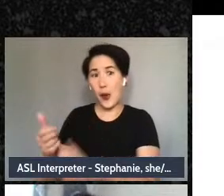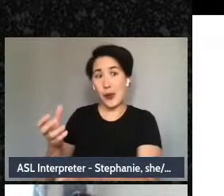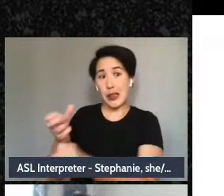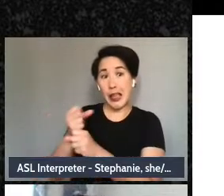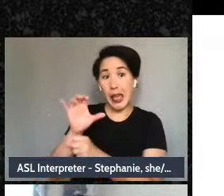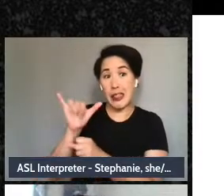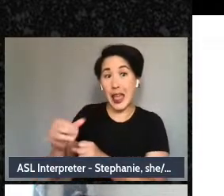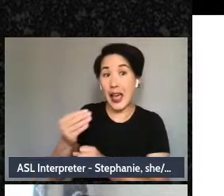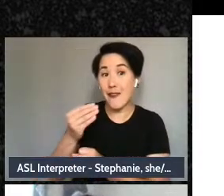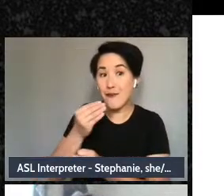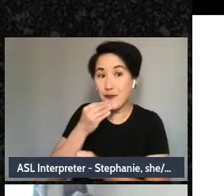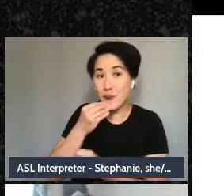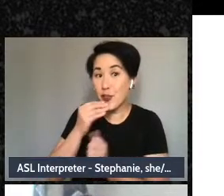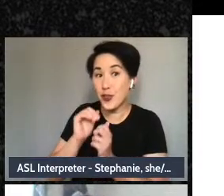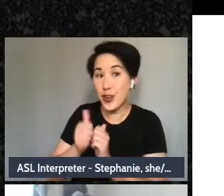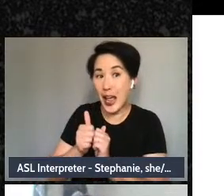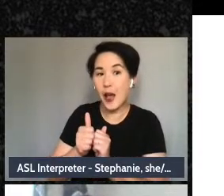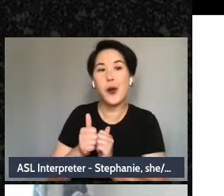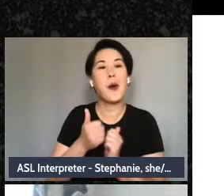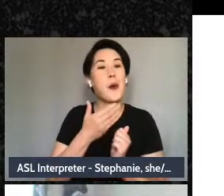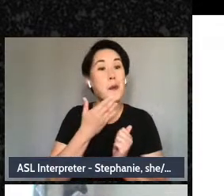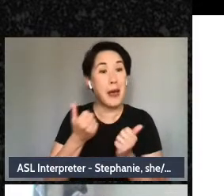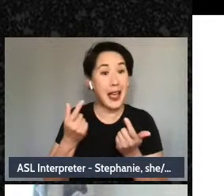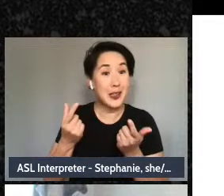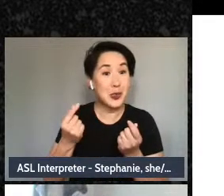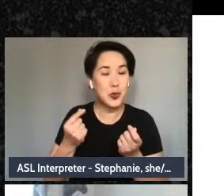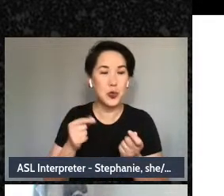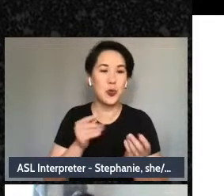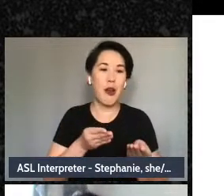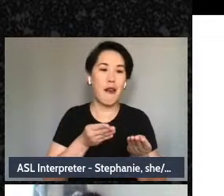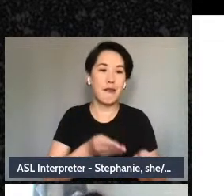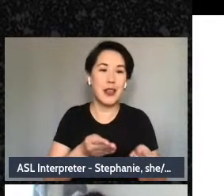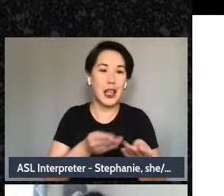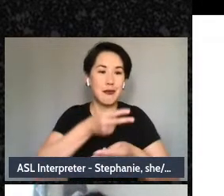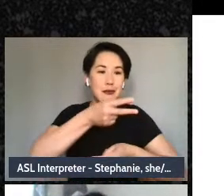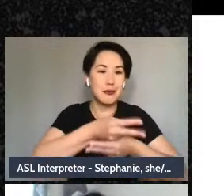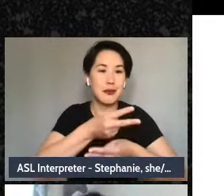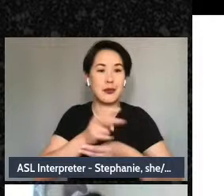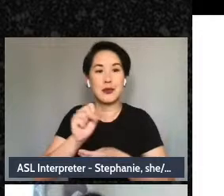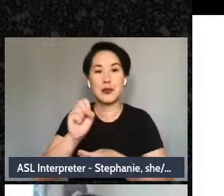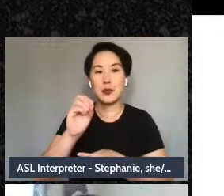so let's so when we're looking at systems around the mental health industrial complex, the prison